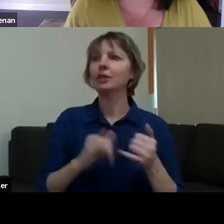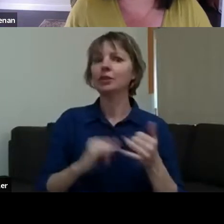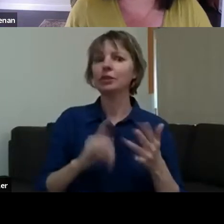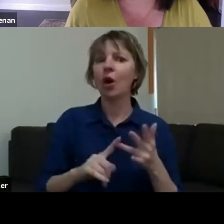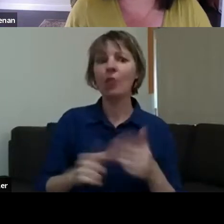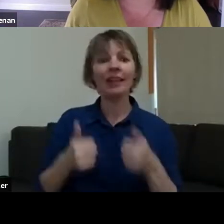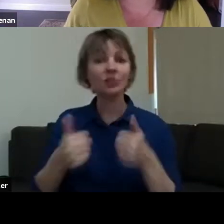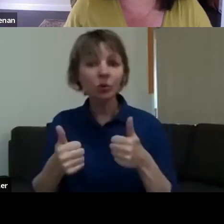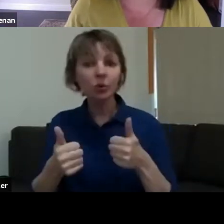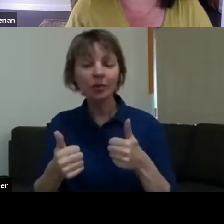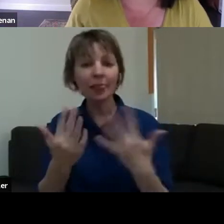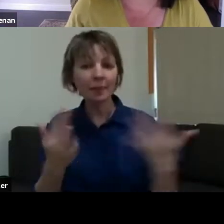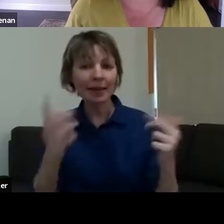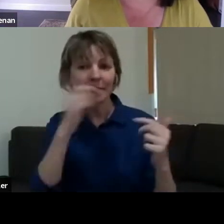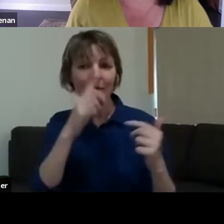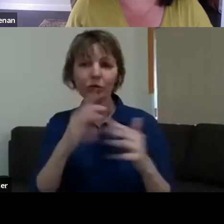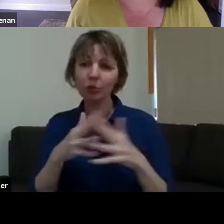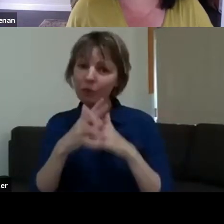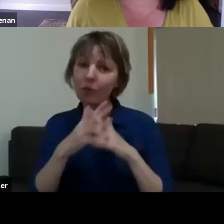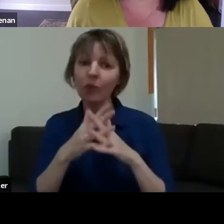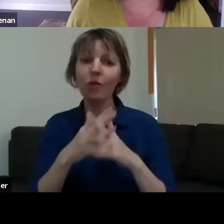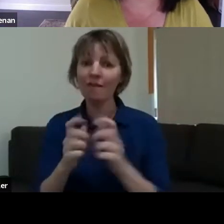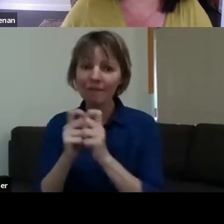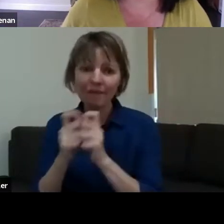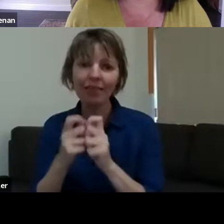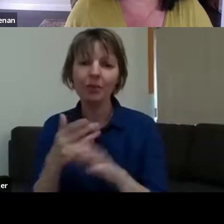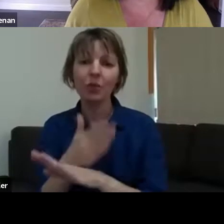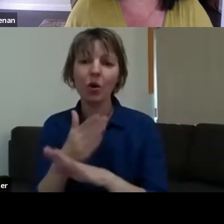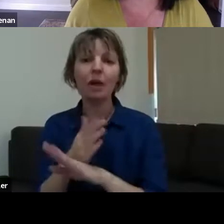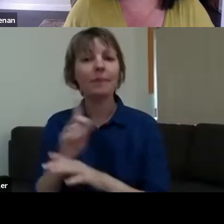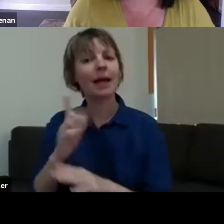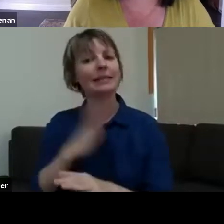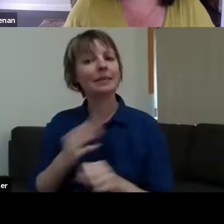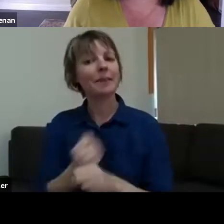were also doing that valuable work as well. As an example, one workshop